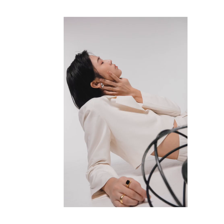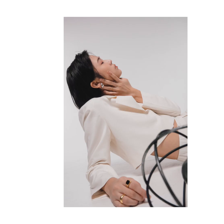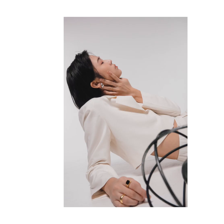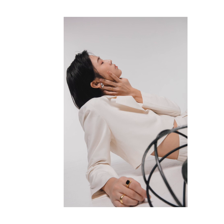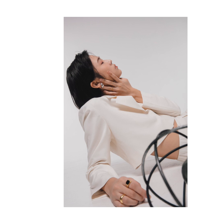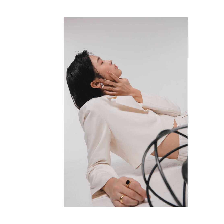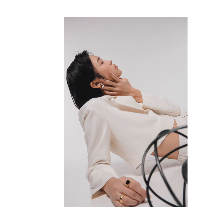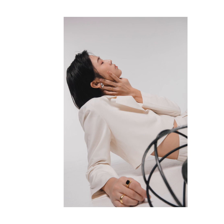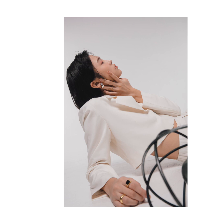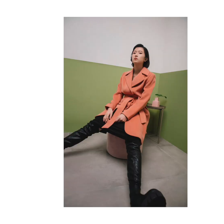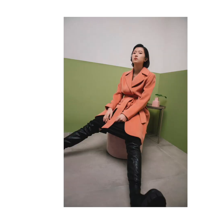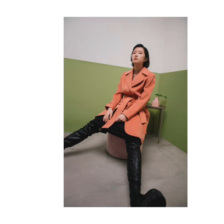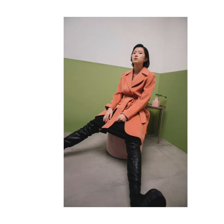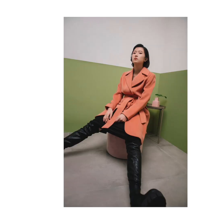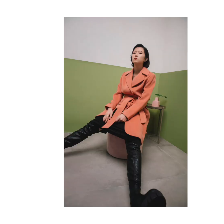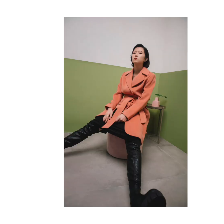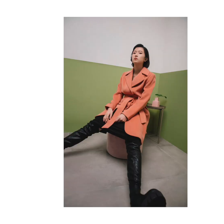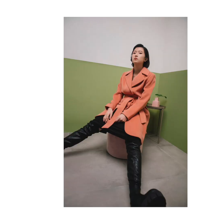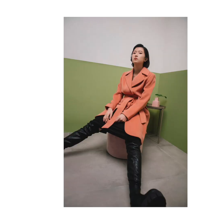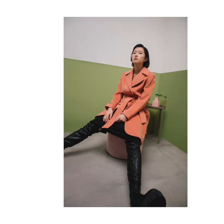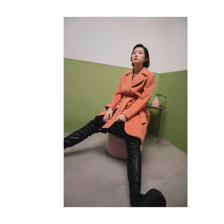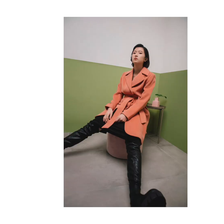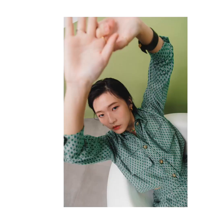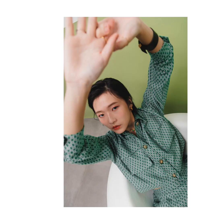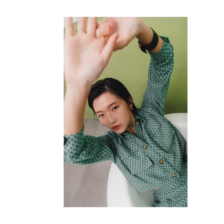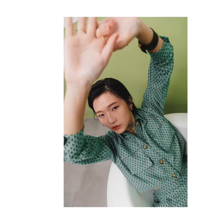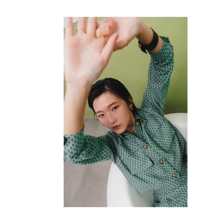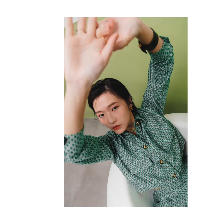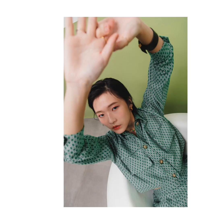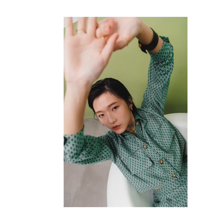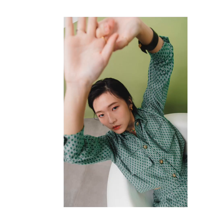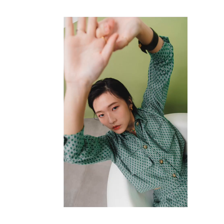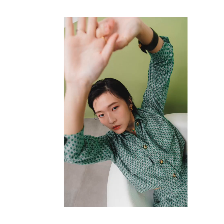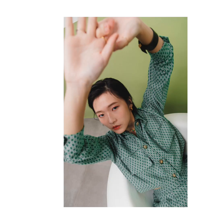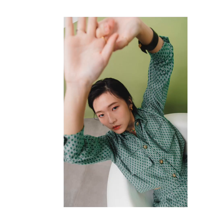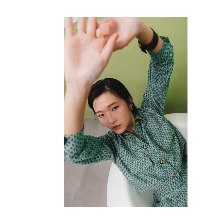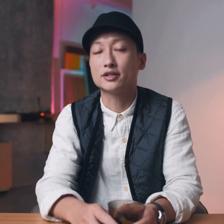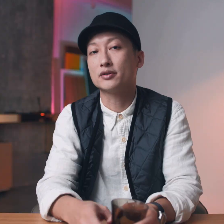but you will surely grab your audience attention for there's chemical reaction taking place and